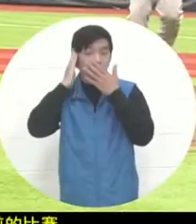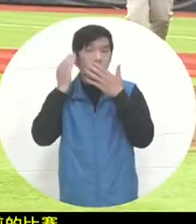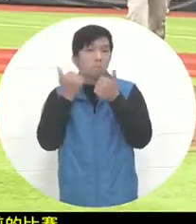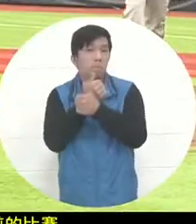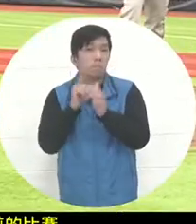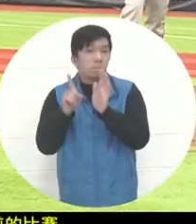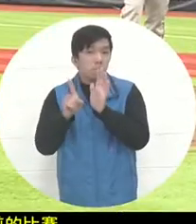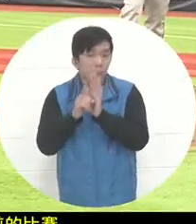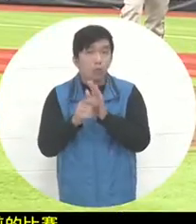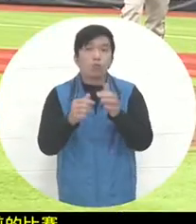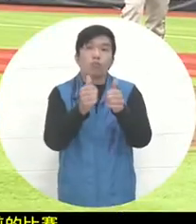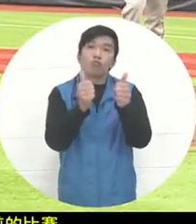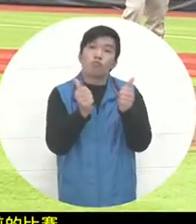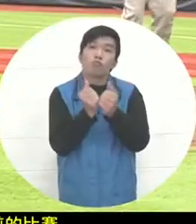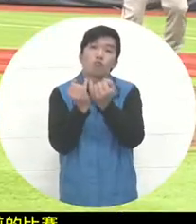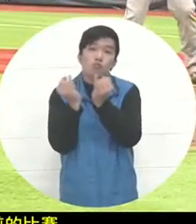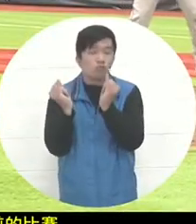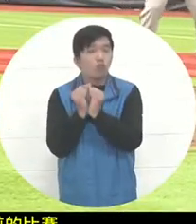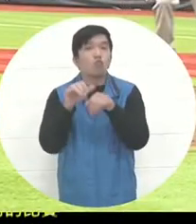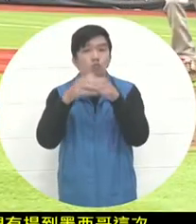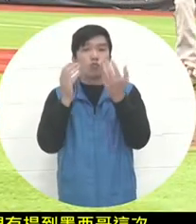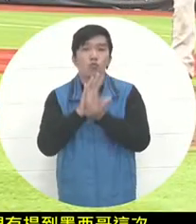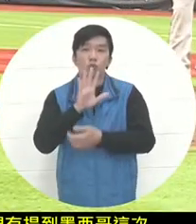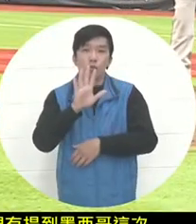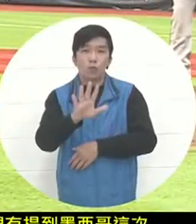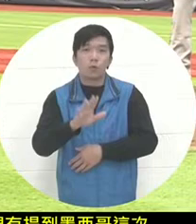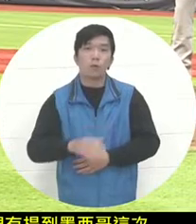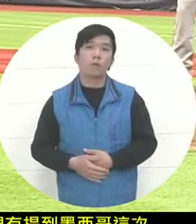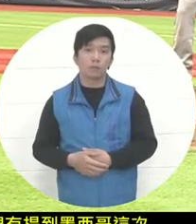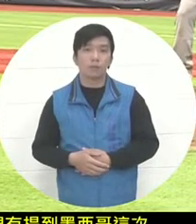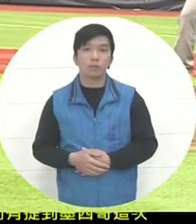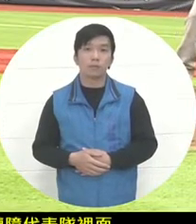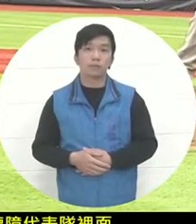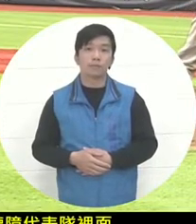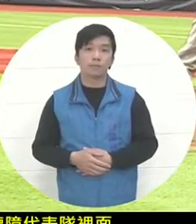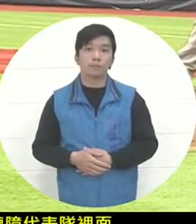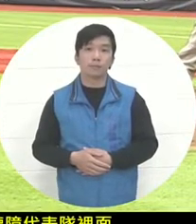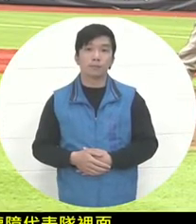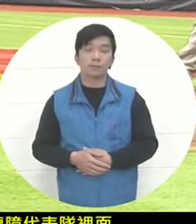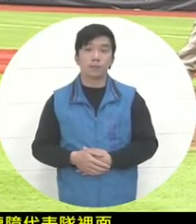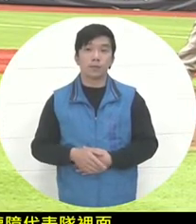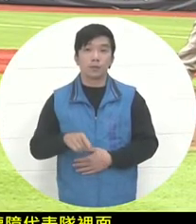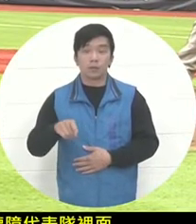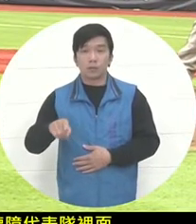, actually There are some female players regardless of gender . I saw them especially in the starting lineup